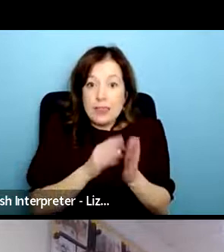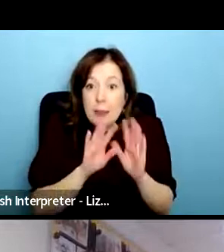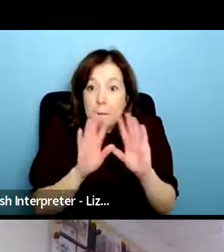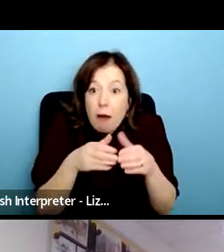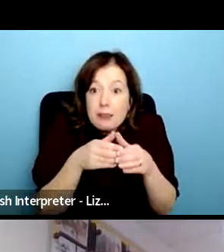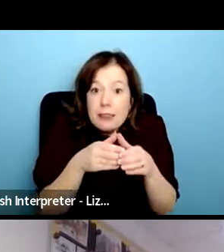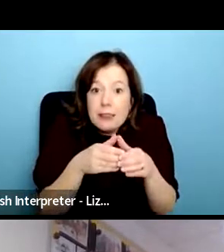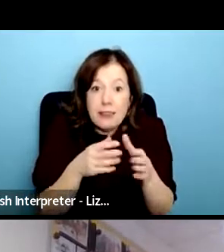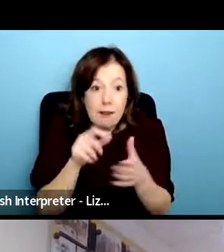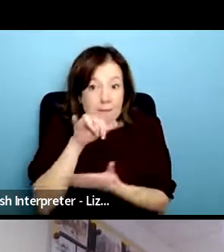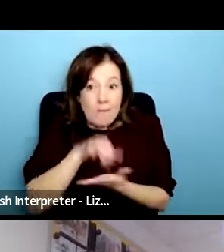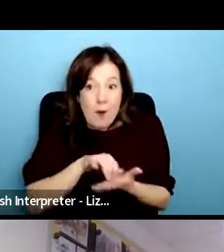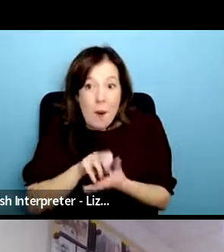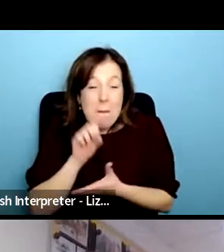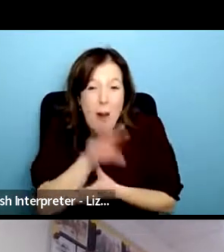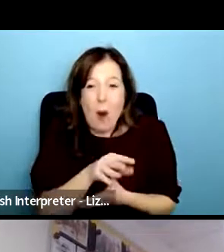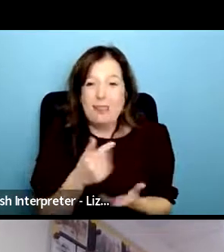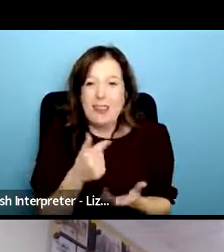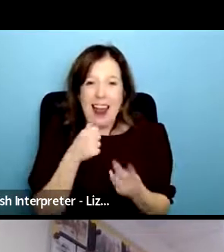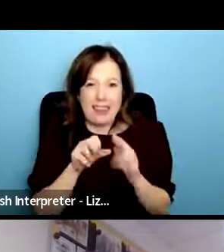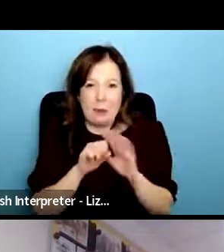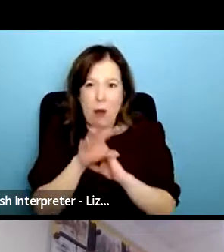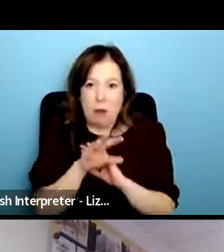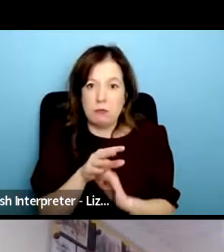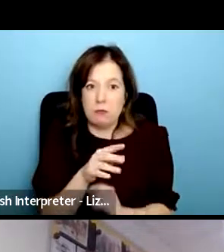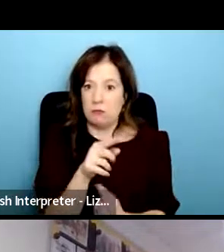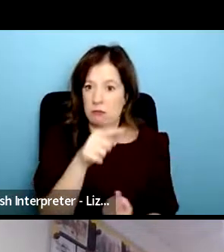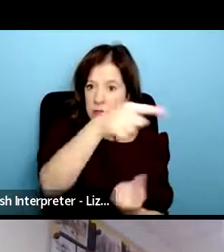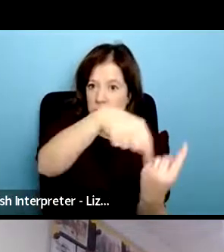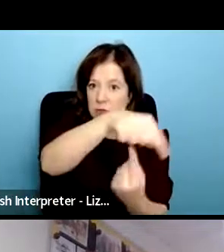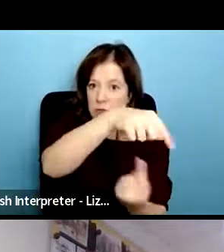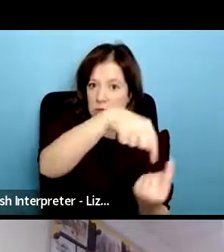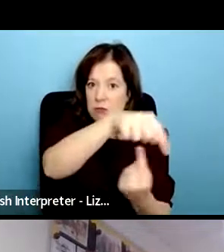your form or your letter and think well i'm not quite sure the quirks of this funder or who's